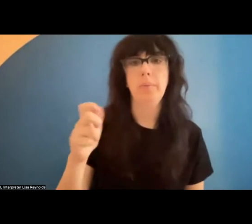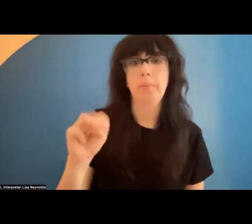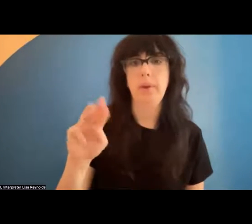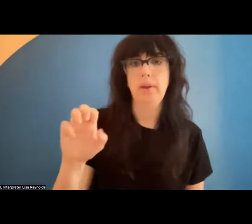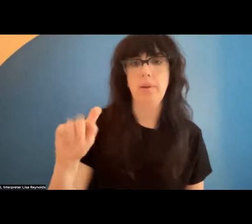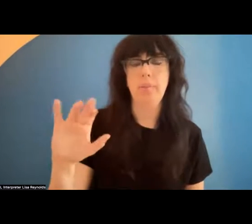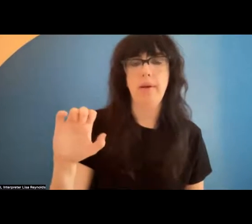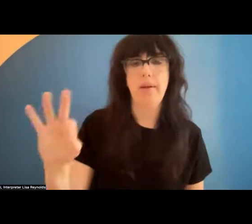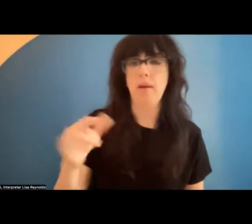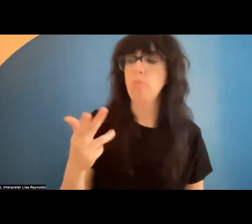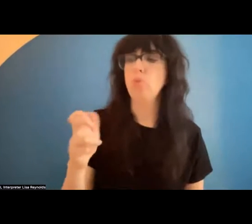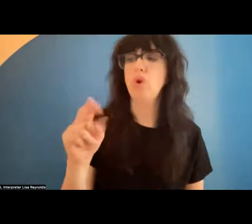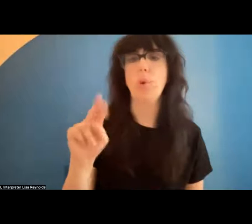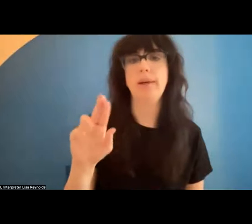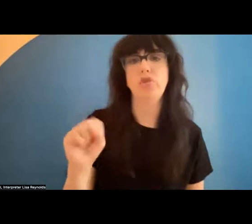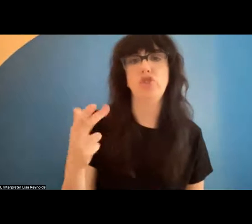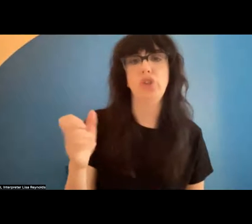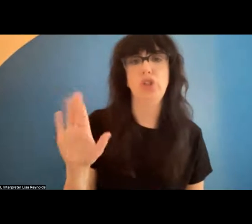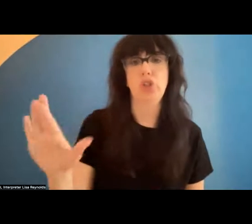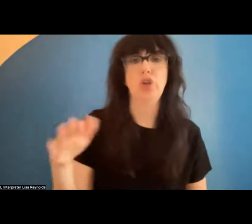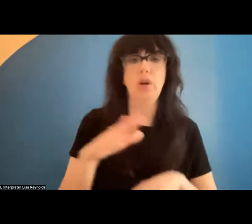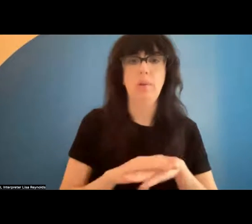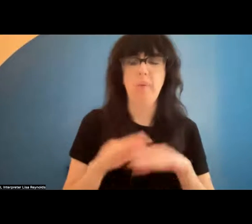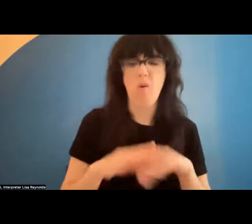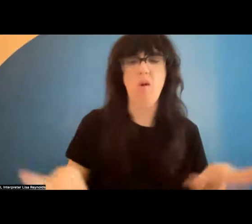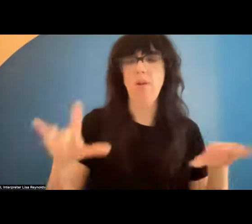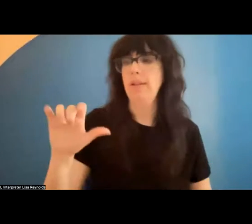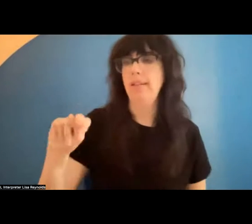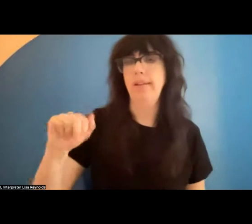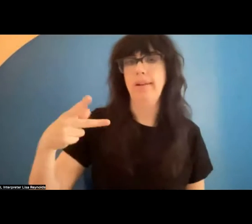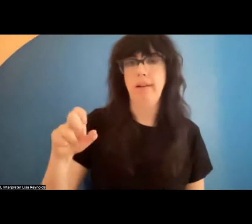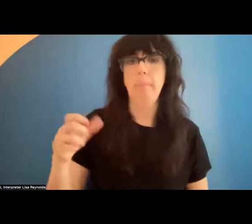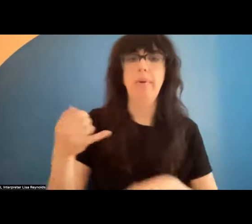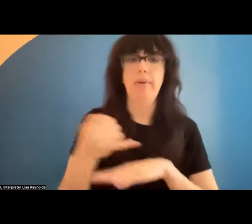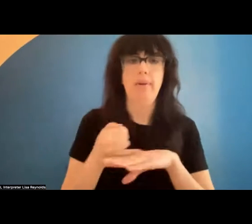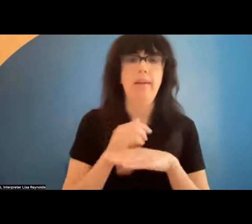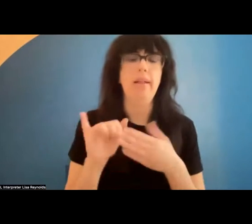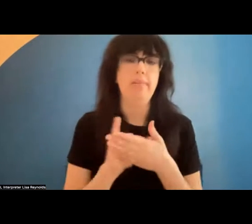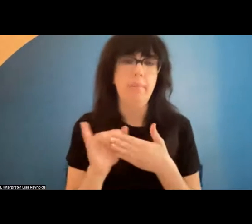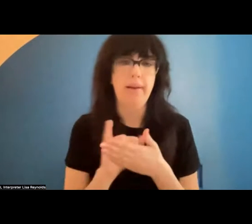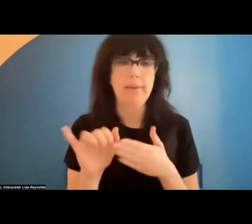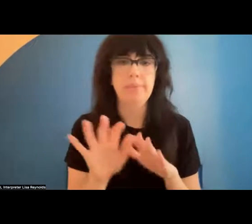Metcalf, I use she/her pronouns. I'm currently on the Lenape island of Manhattan and Lenapehoking, the